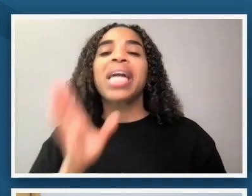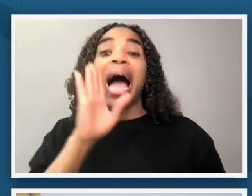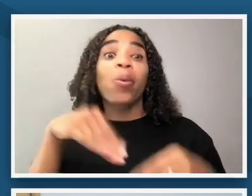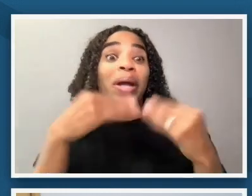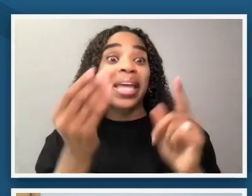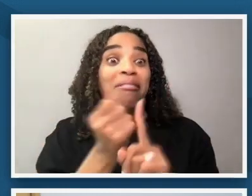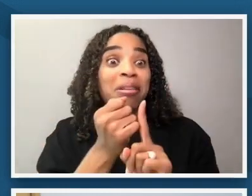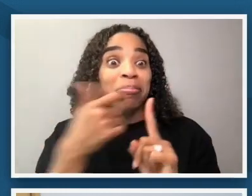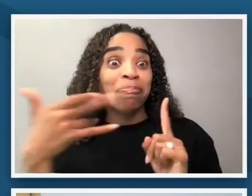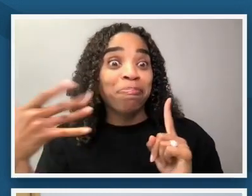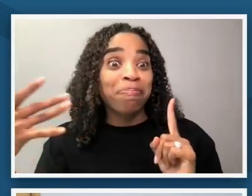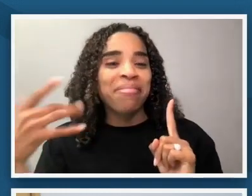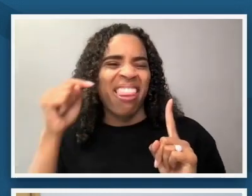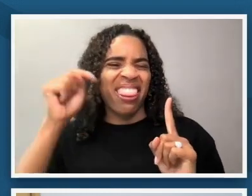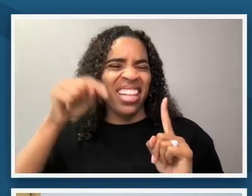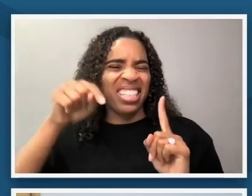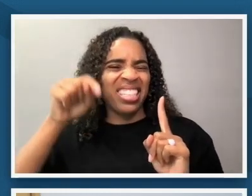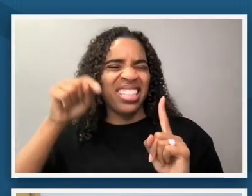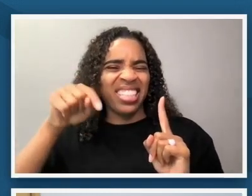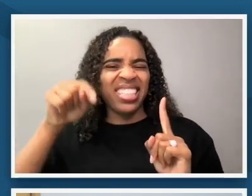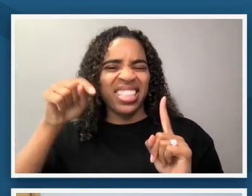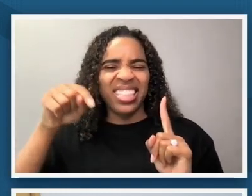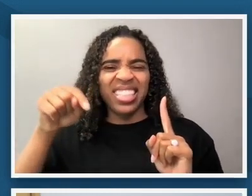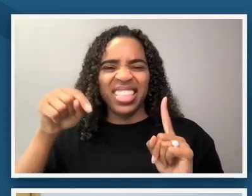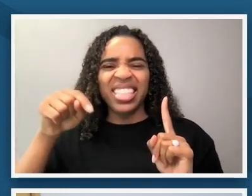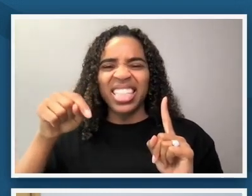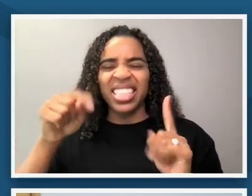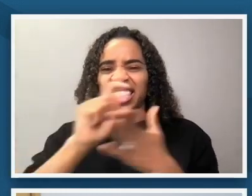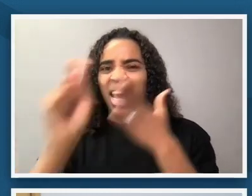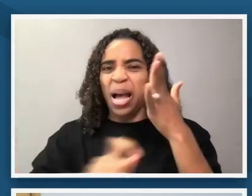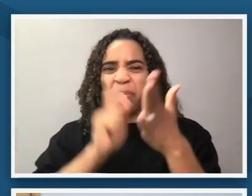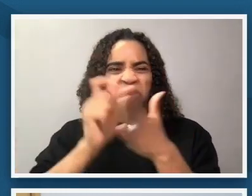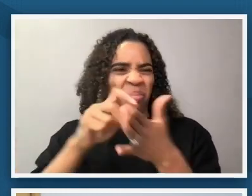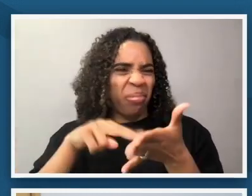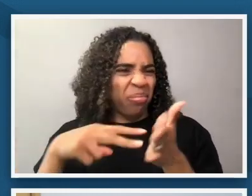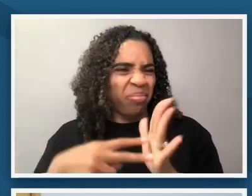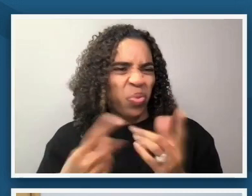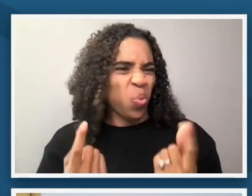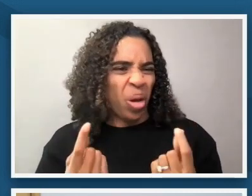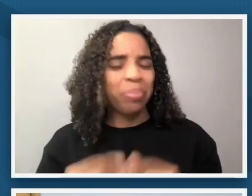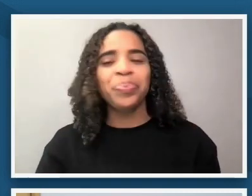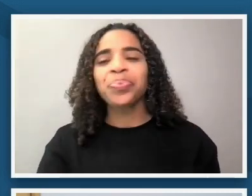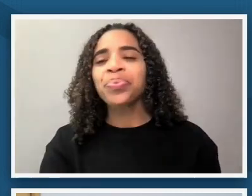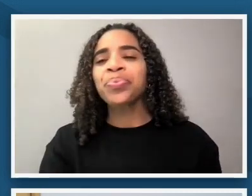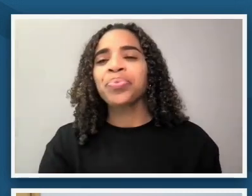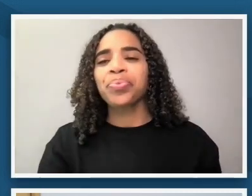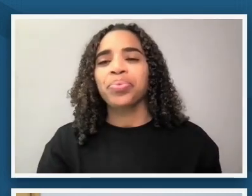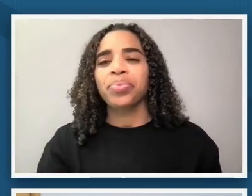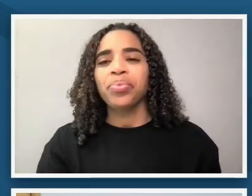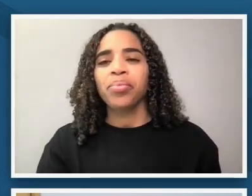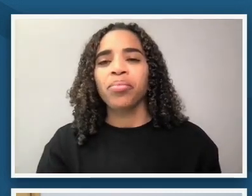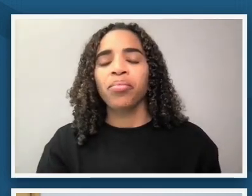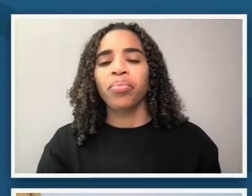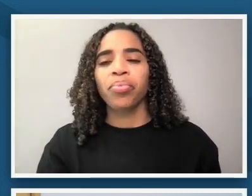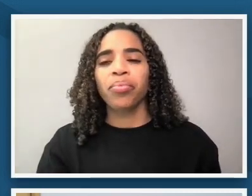about sort of our our time period that we're here